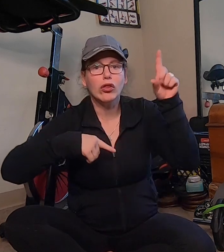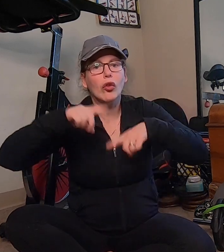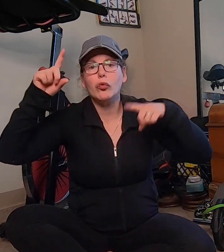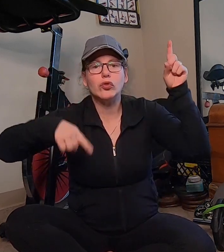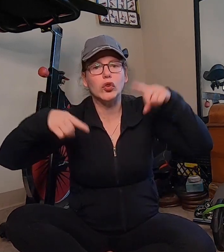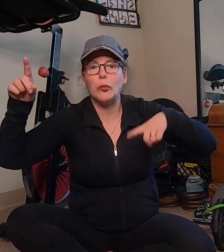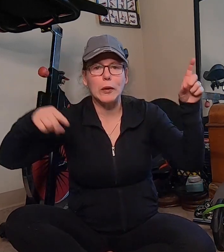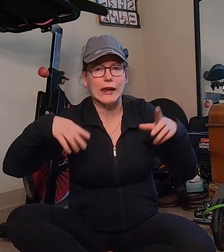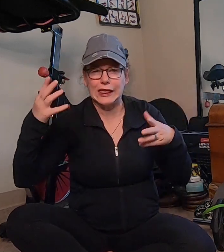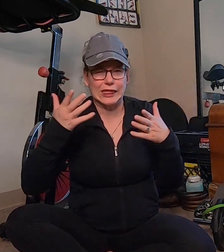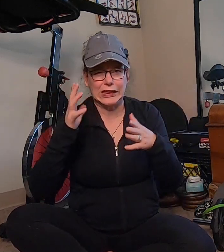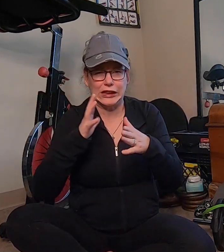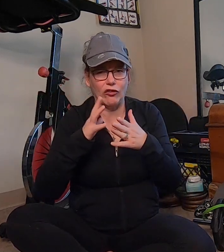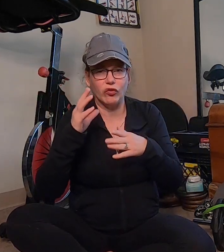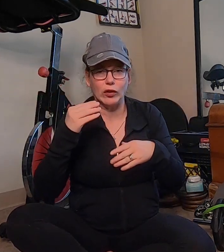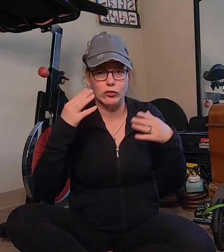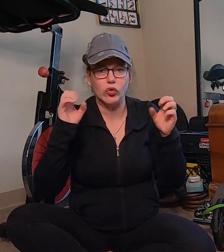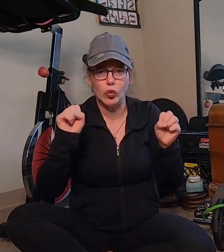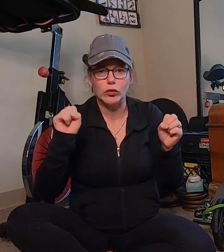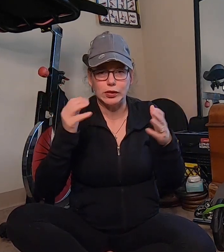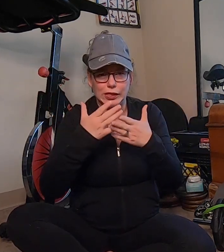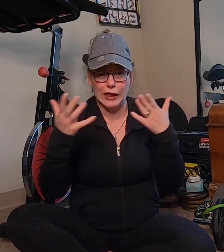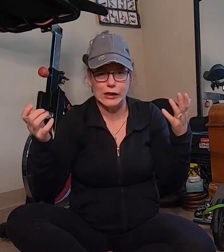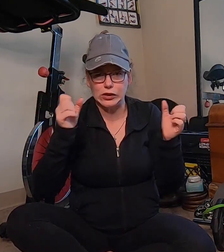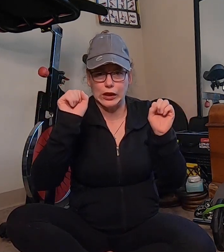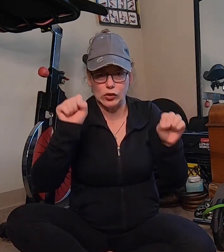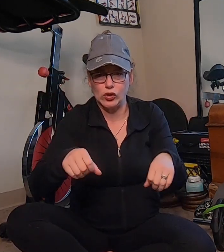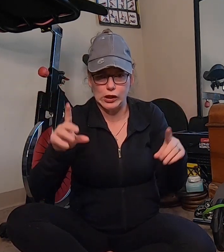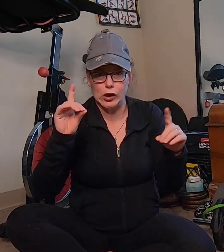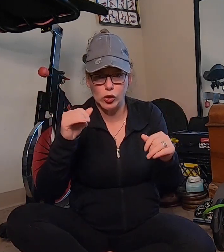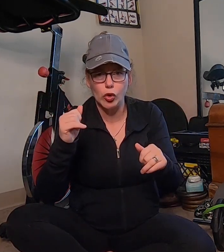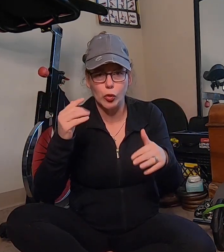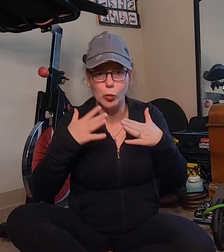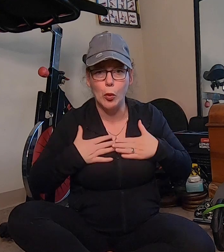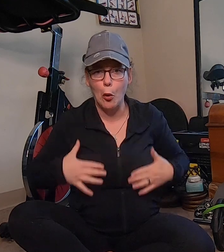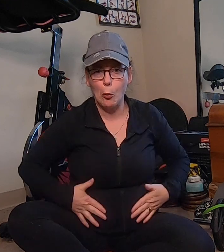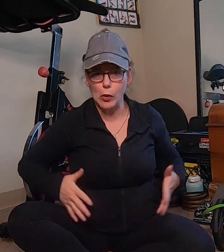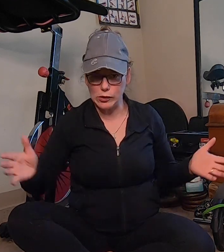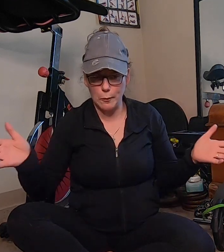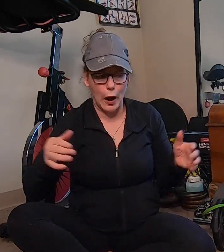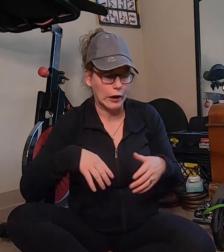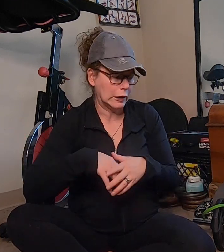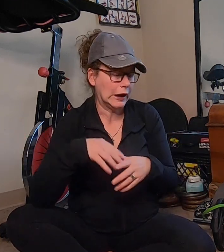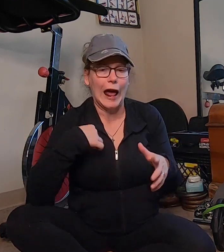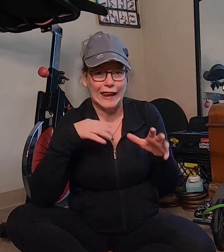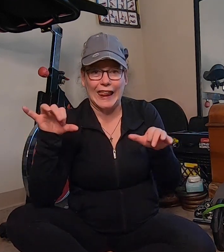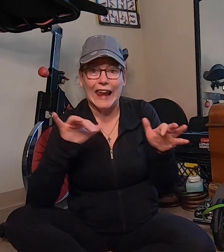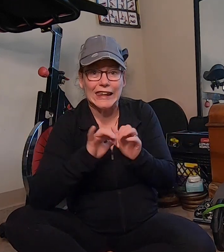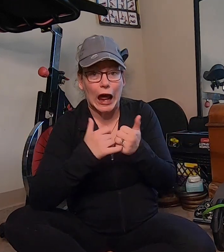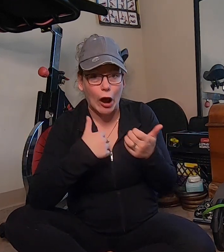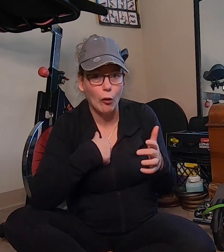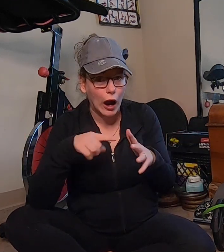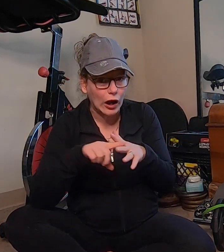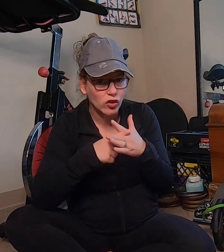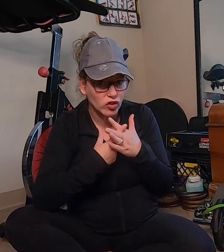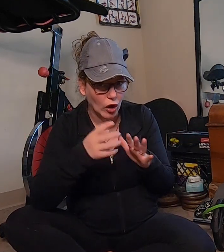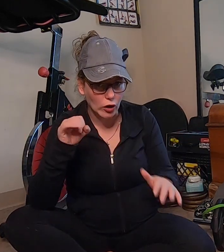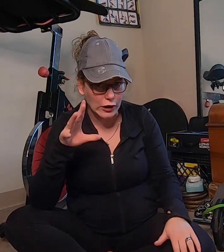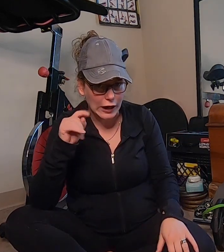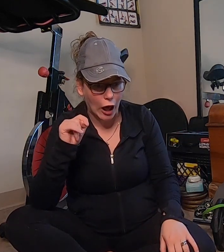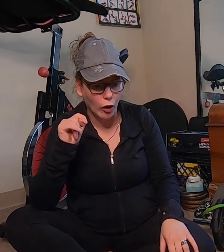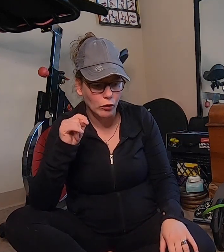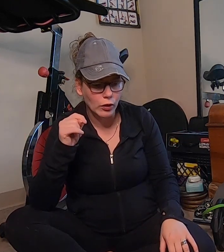there were so many different things that you can do with your body and that's how I started out